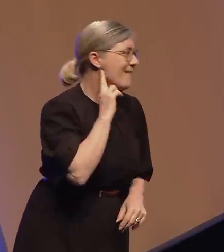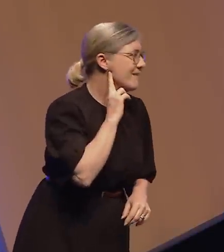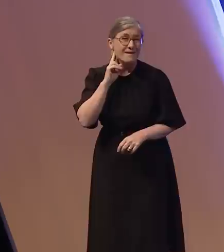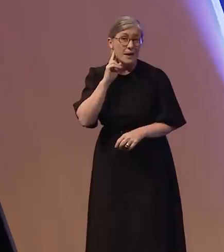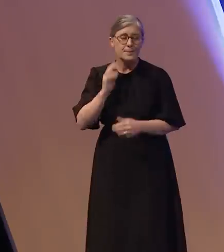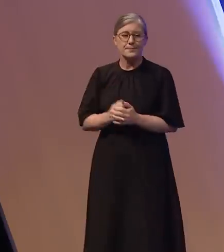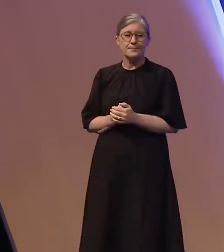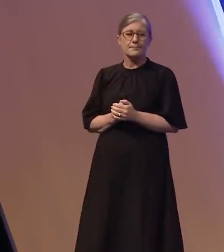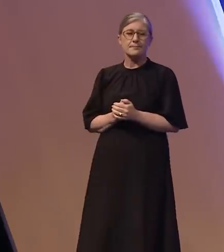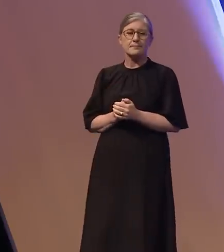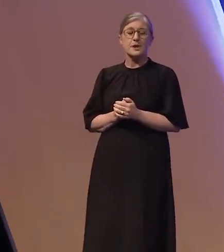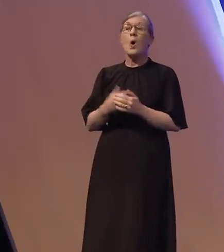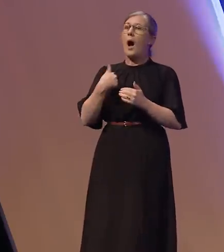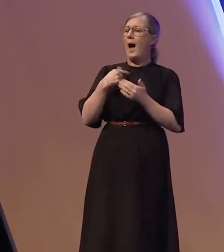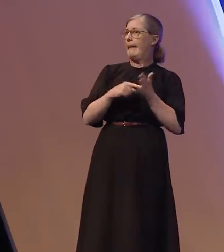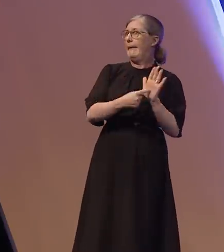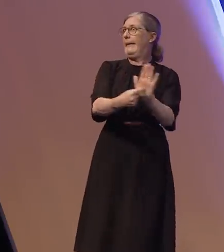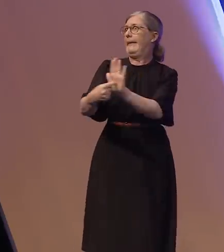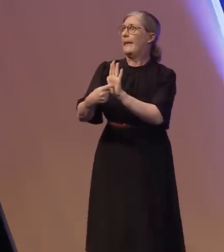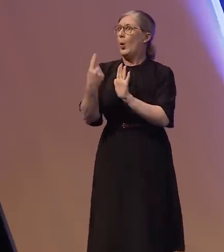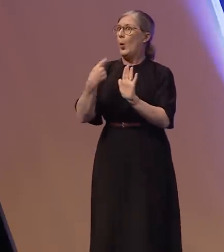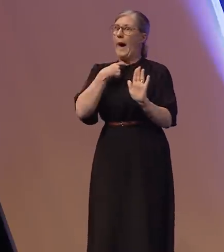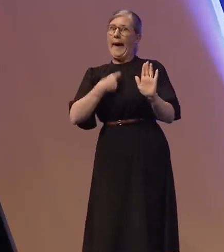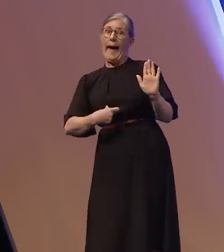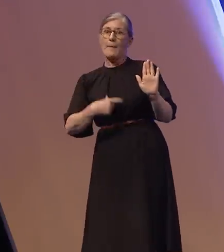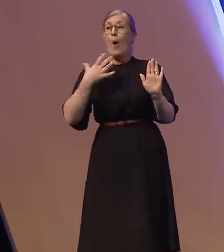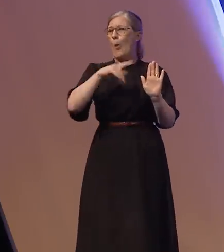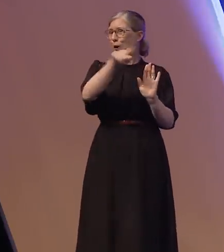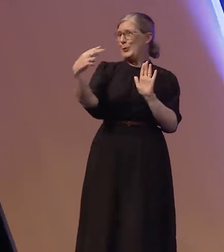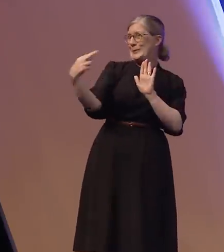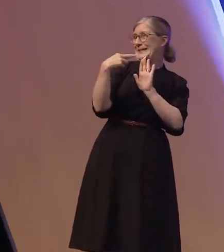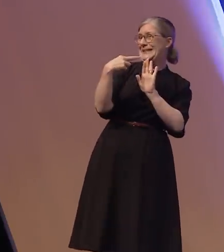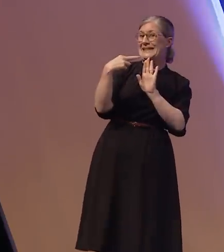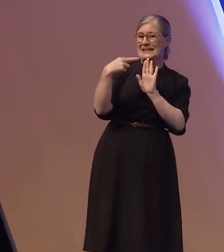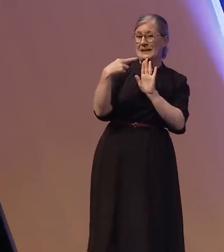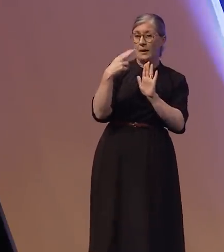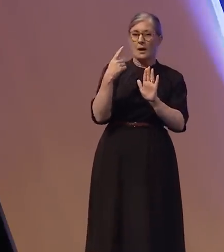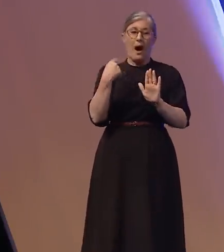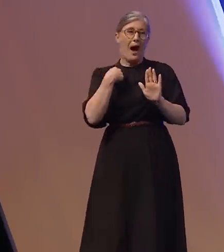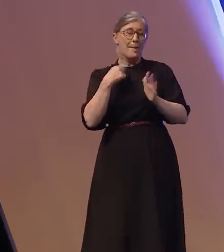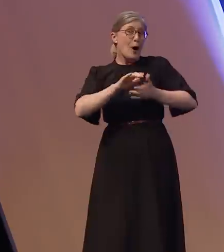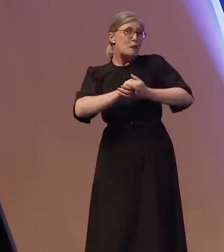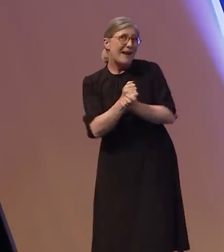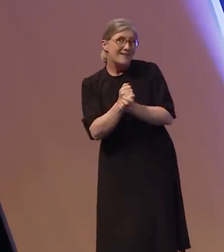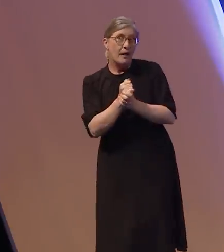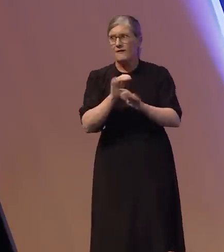I am presenting a version of myself that I want you to see the one where I am grateful for everything that happened